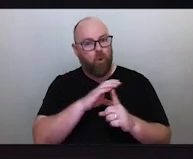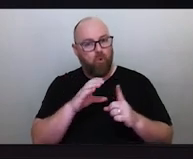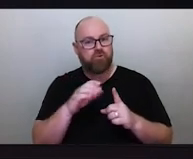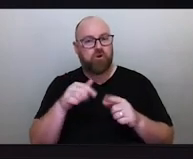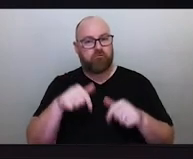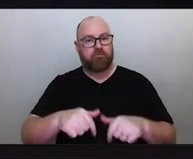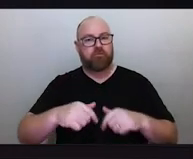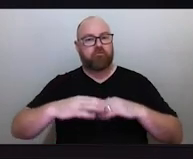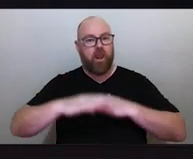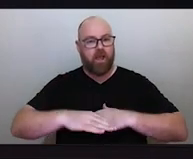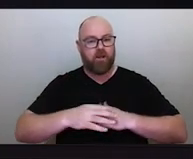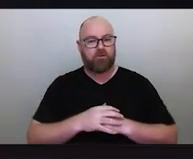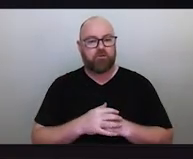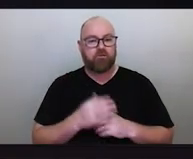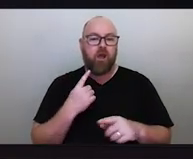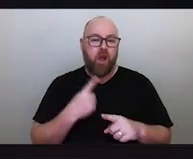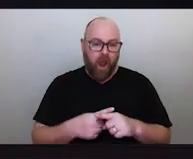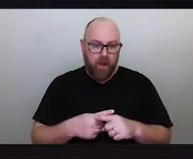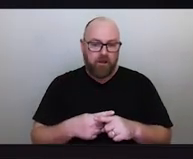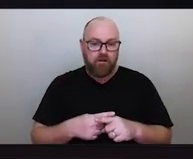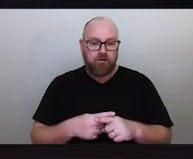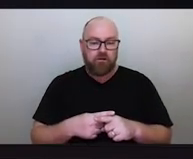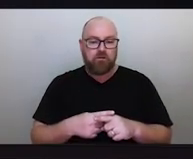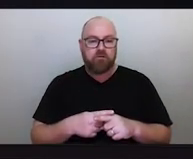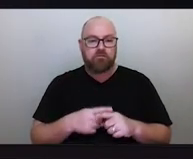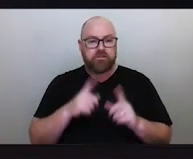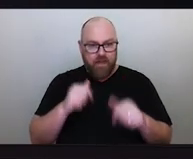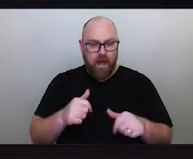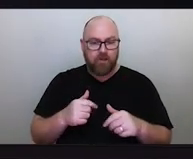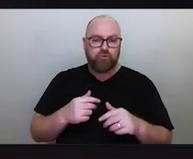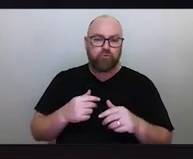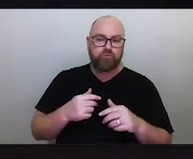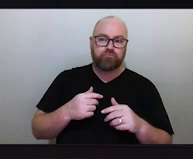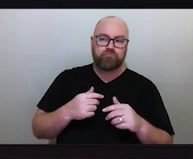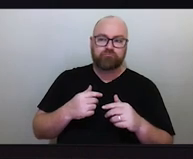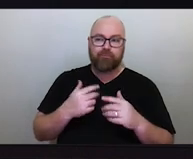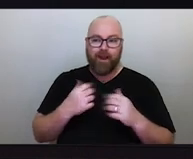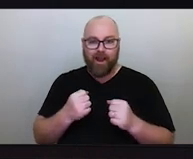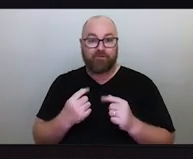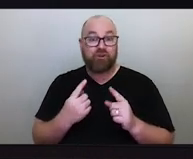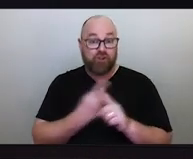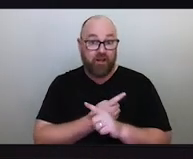and come to bring about change and to do it through education.